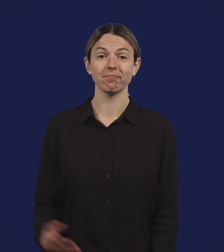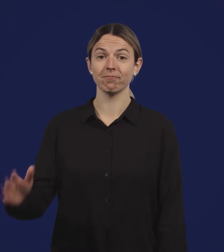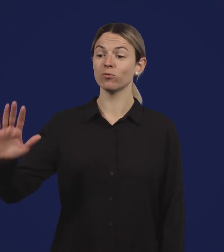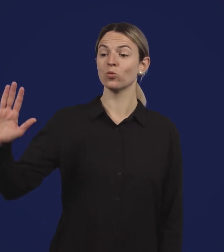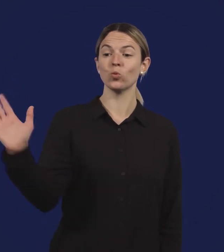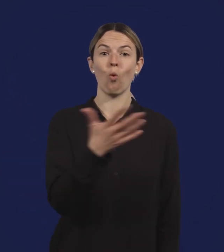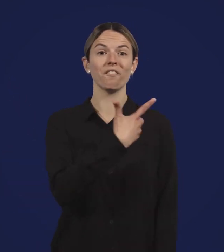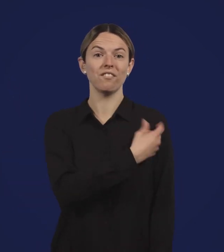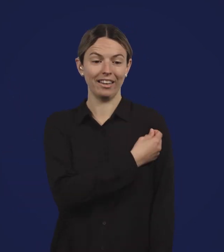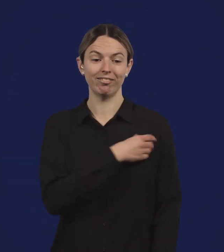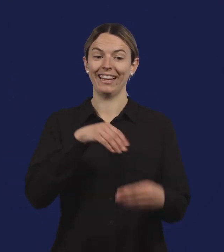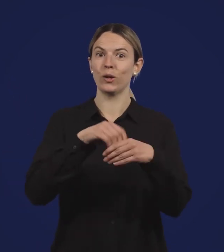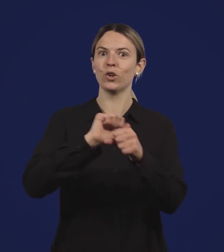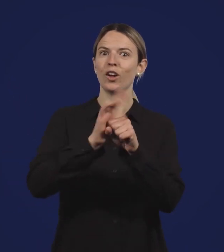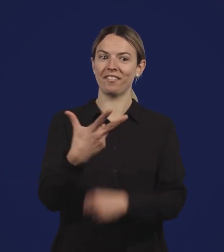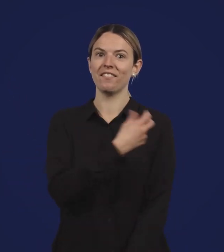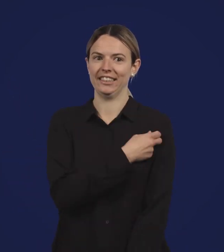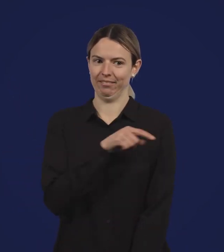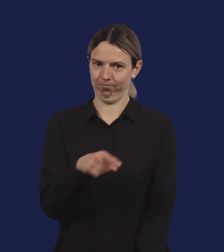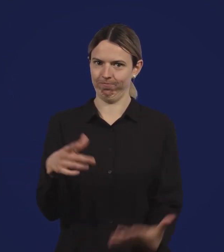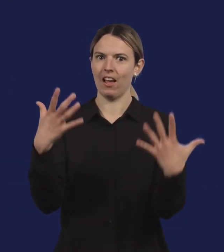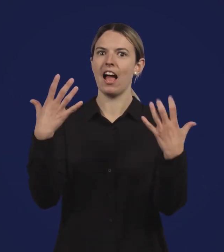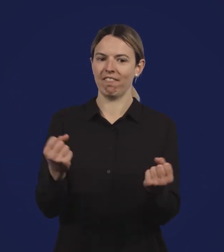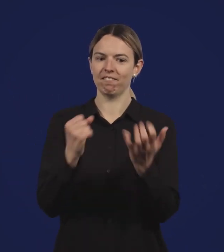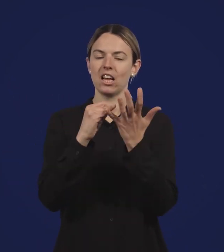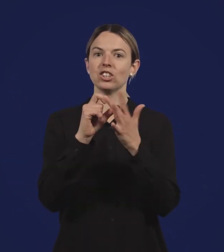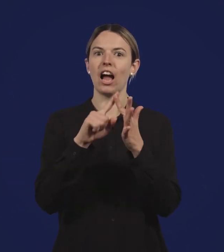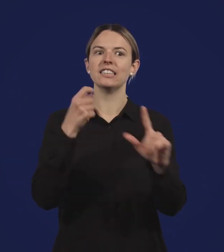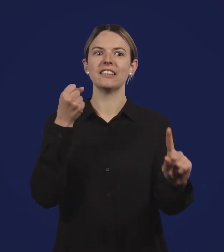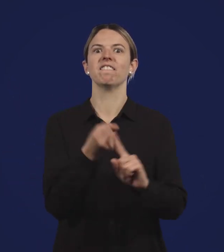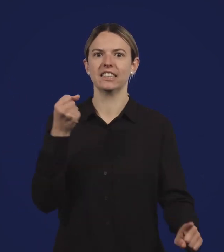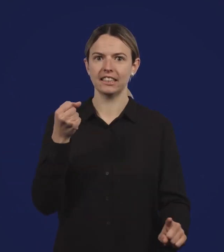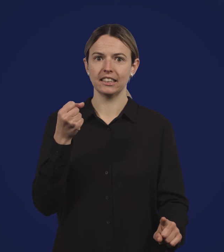All COVID-19 vaccines have side effects.